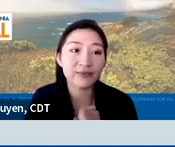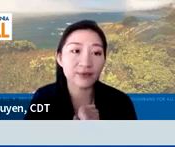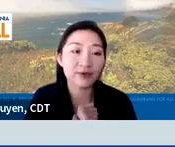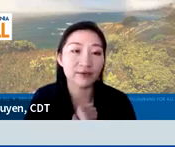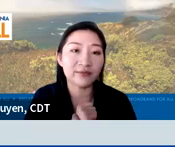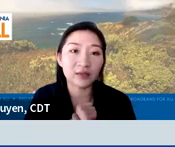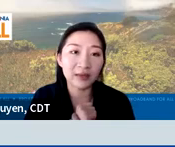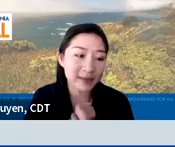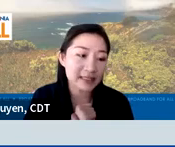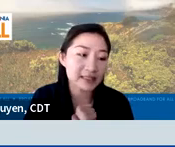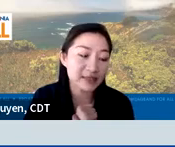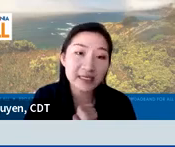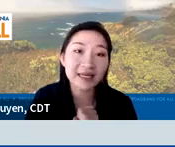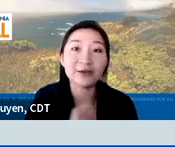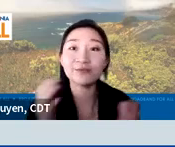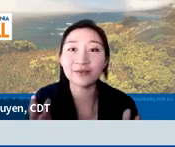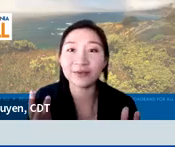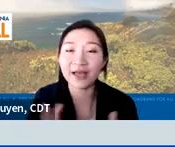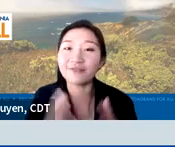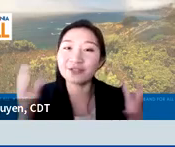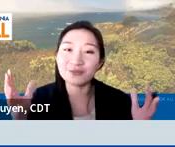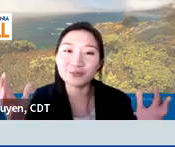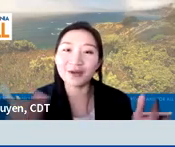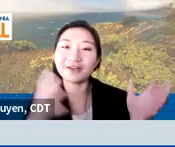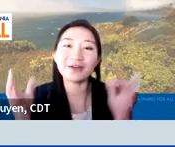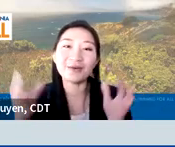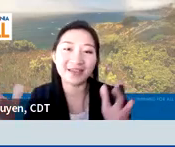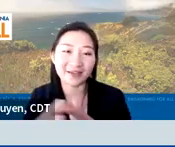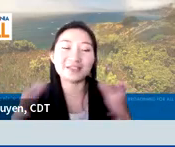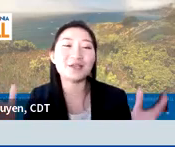so feel free to follow up as you need it. And hopefully, we have this group ongoing and